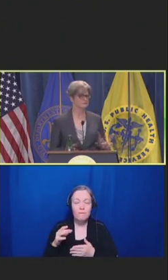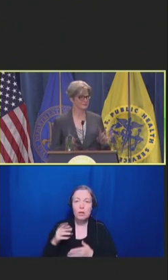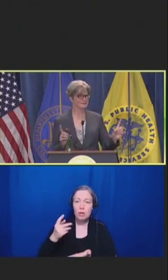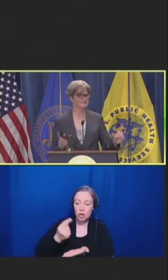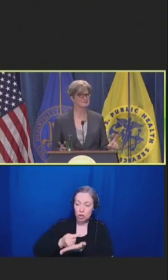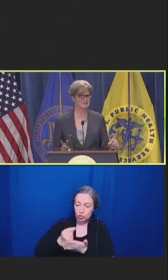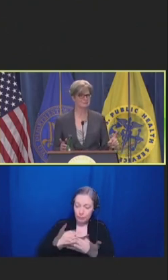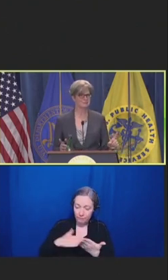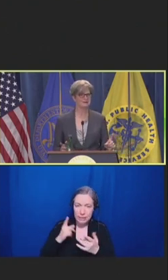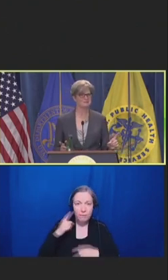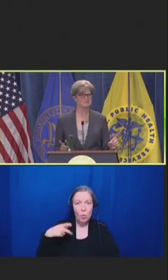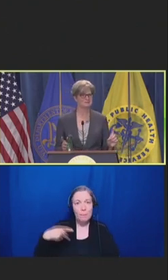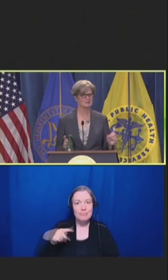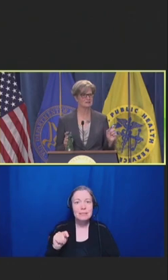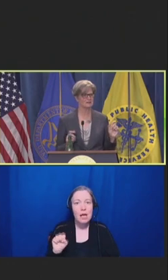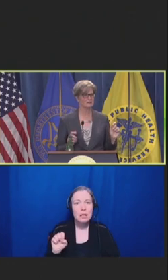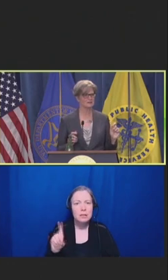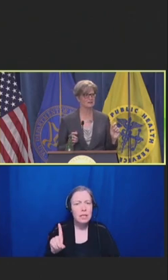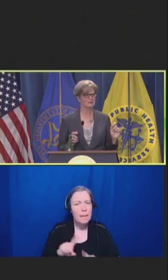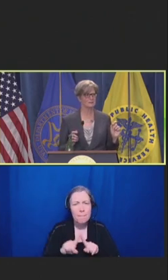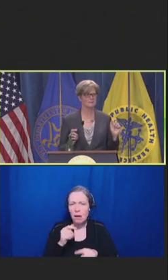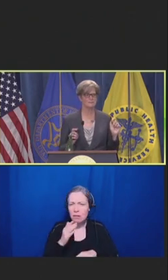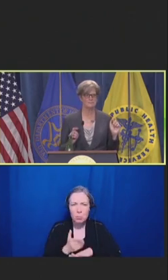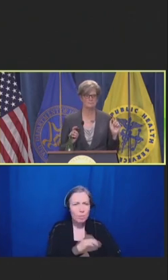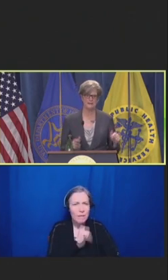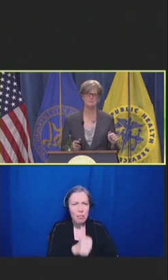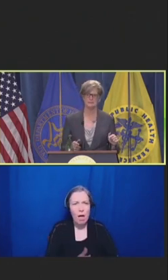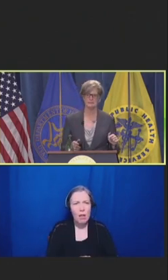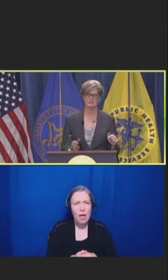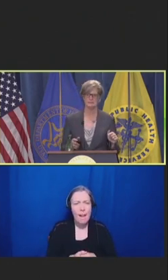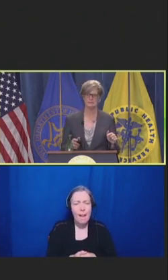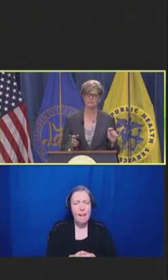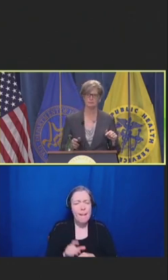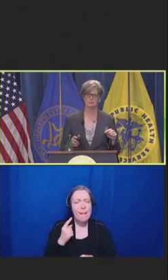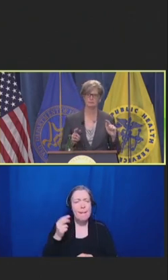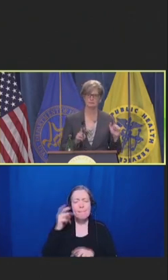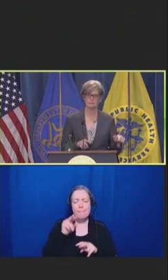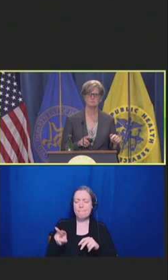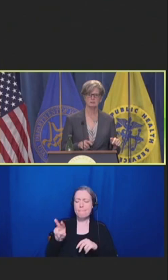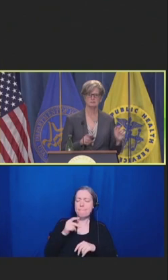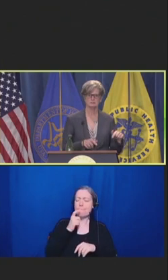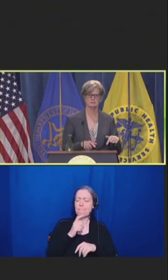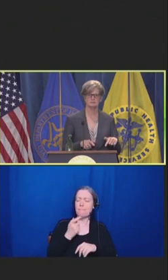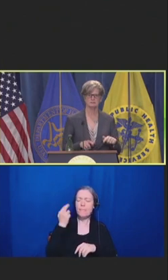Good clinician that he was, he said, "Maybe if we're treating patients for something that